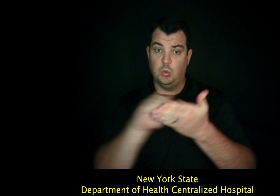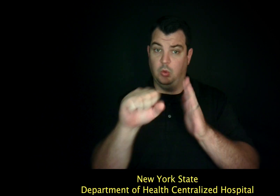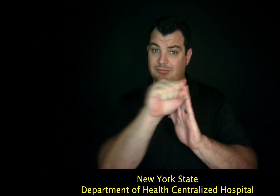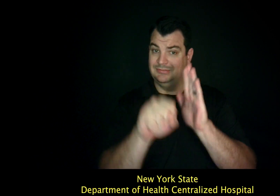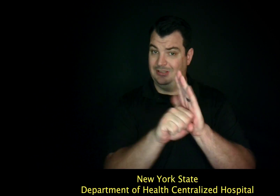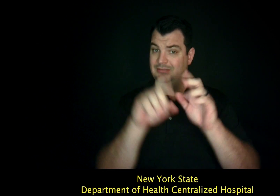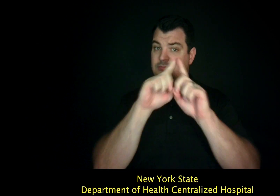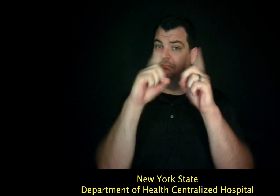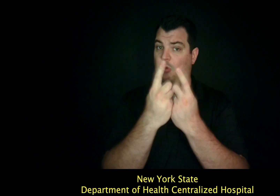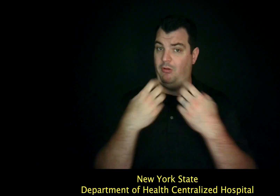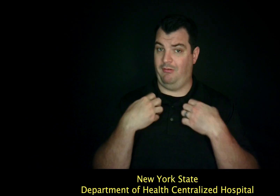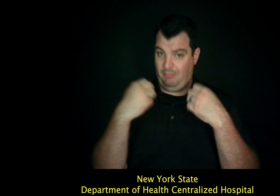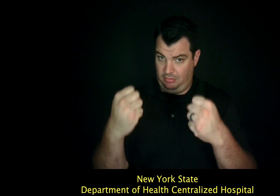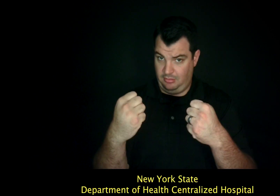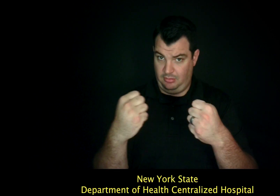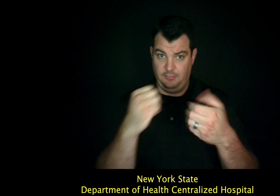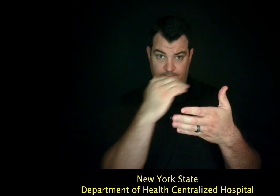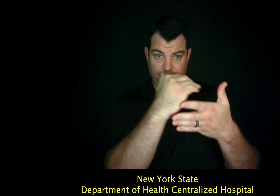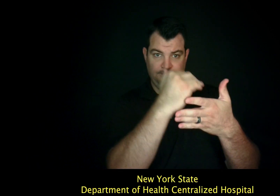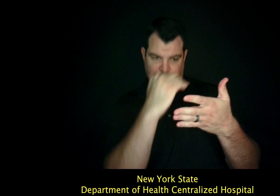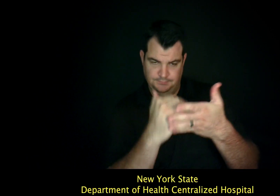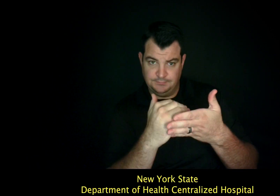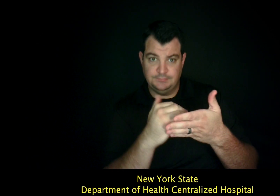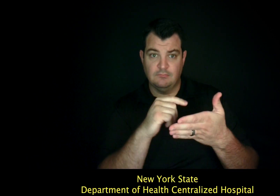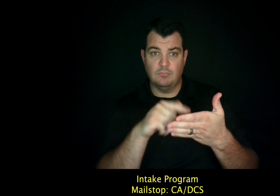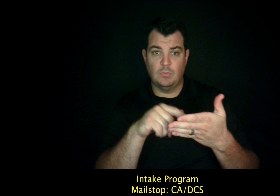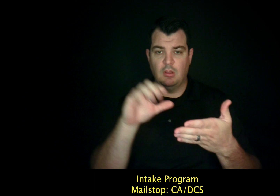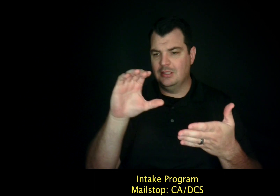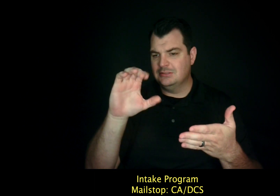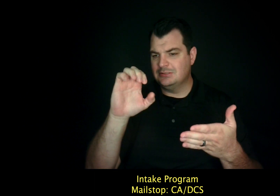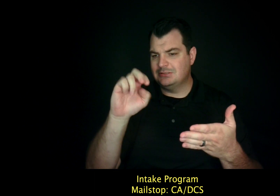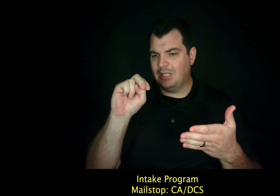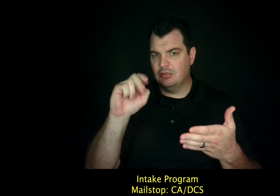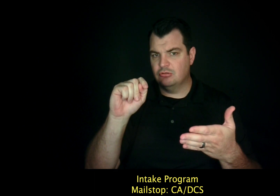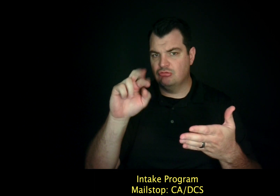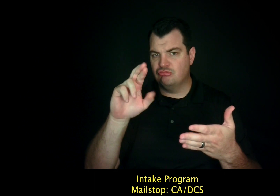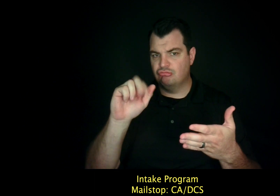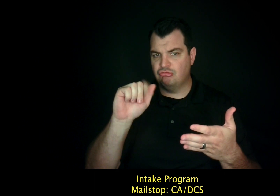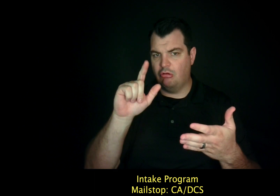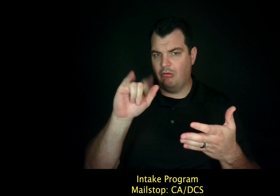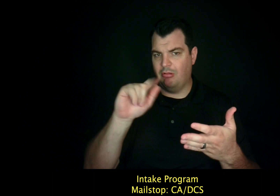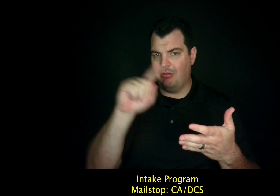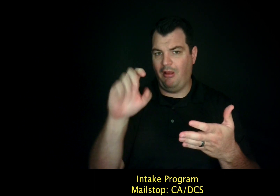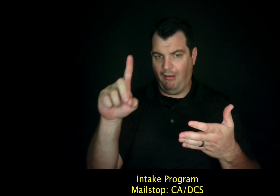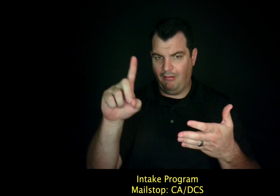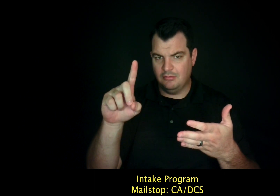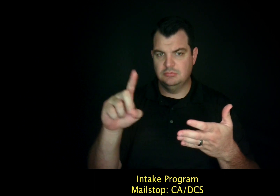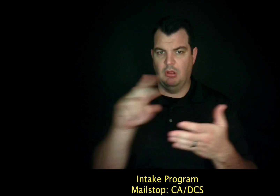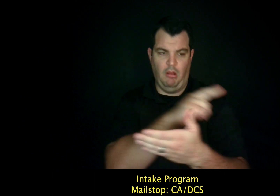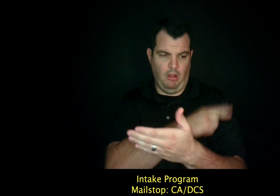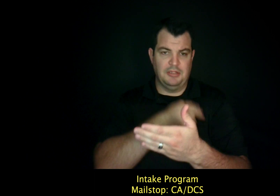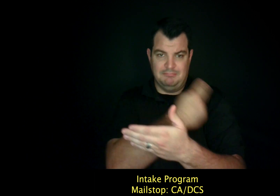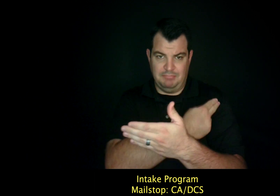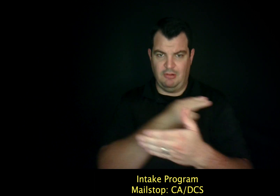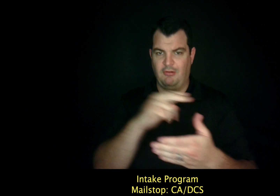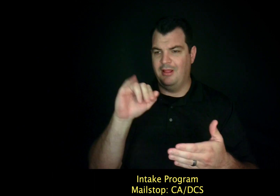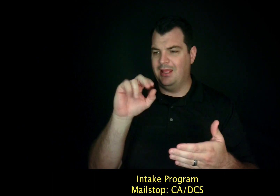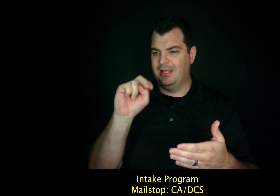New York State Department of Health Centralized Hospital Intake Program Mailstop: CA/DCS